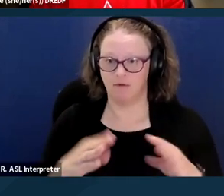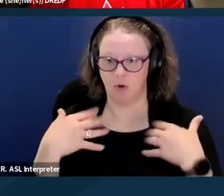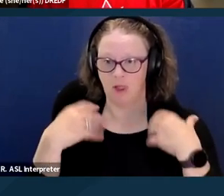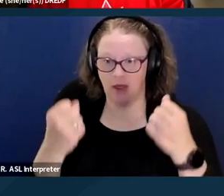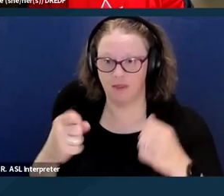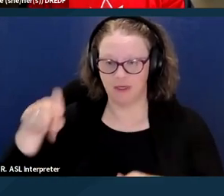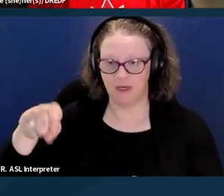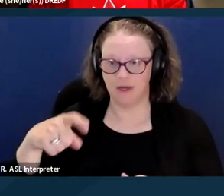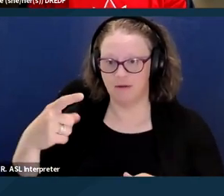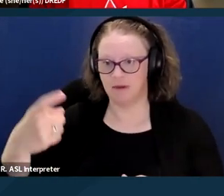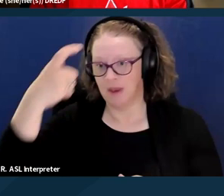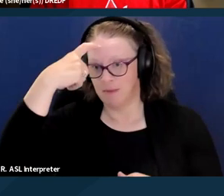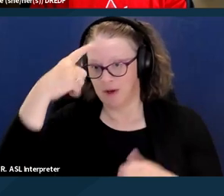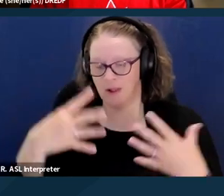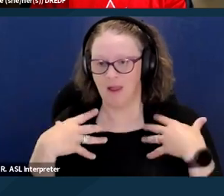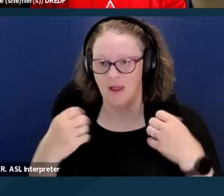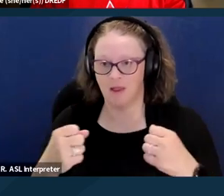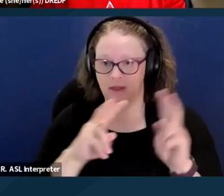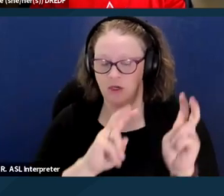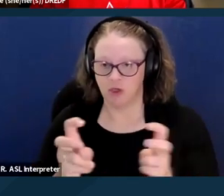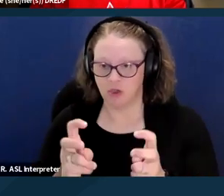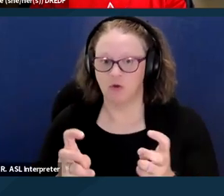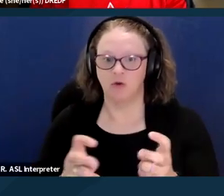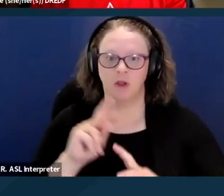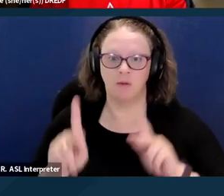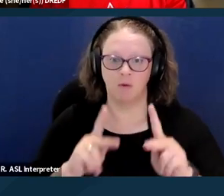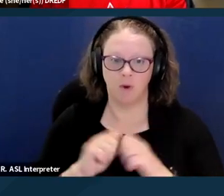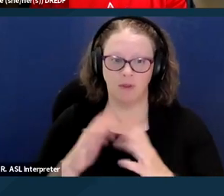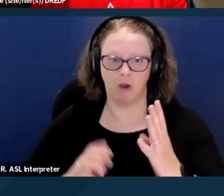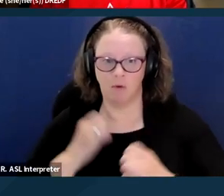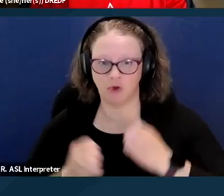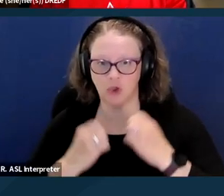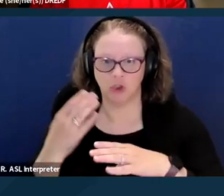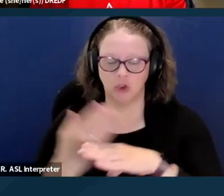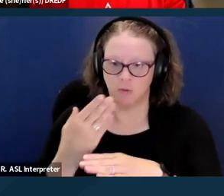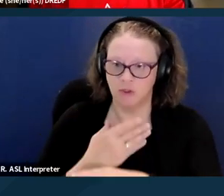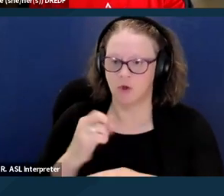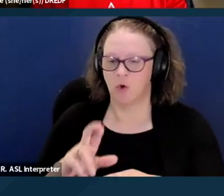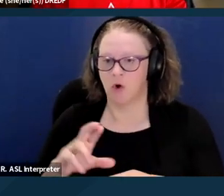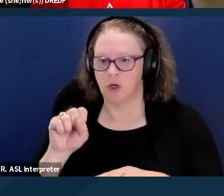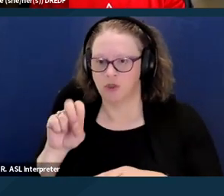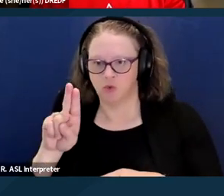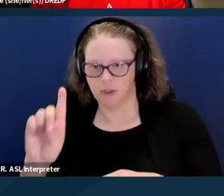serious emotional disturbance, and or substance use disorder. It focuses on seniors and people living with disabilities.